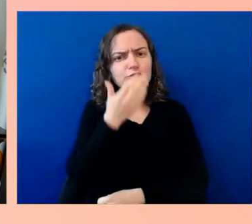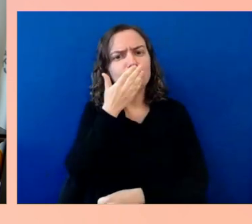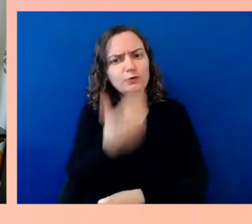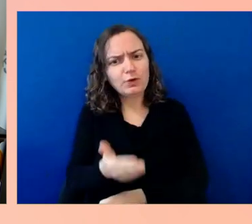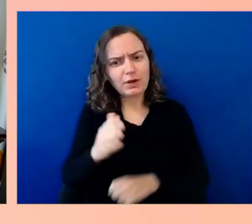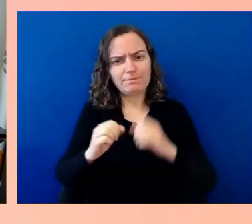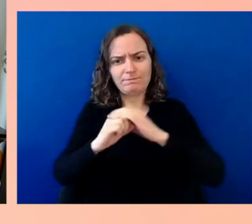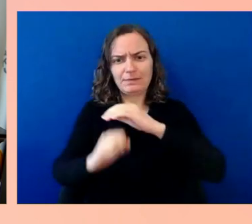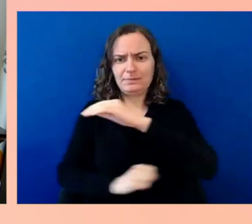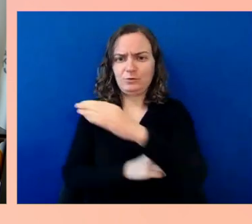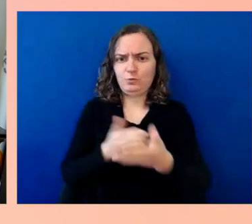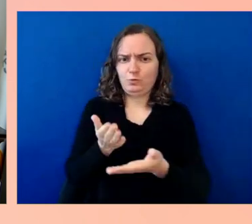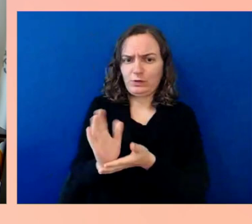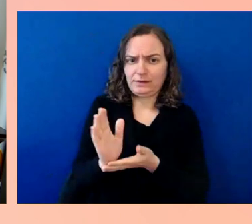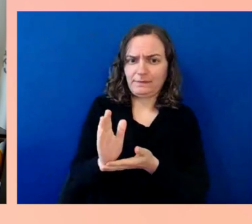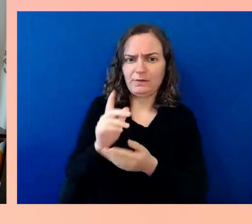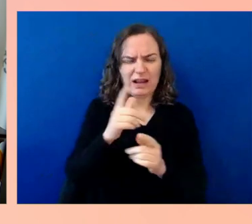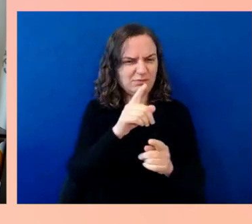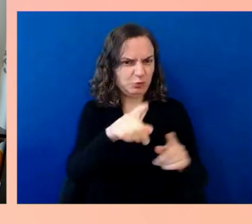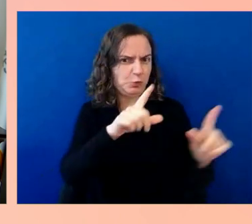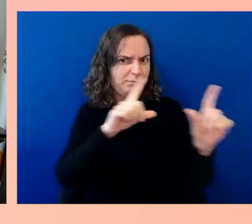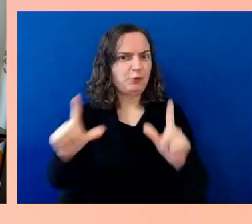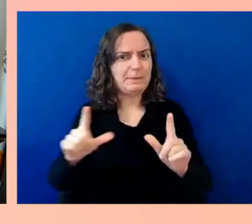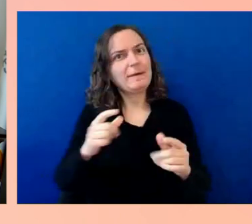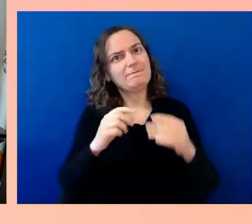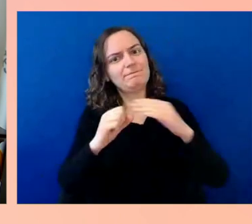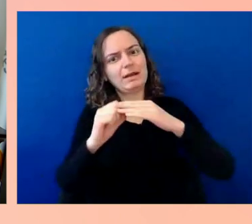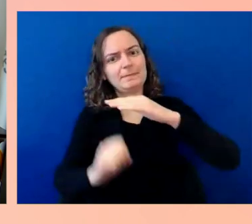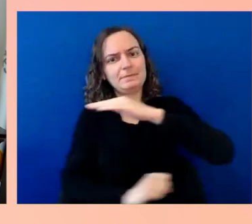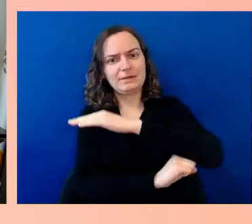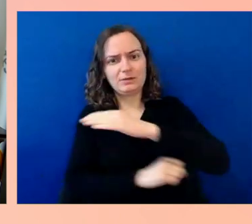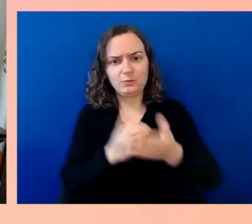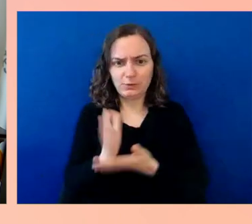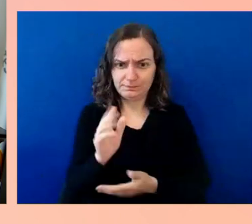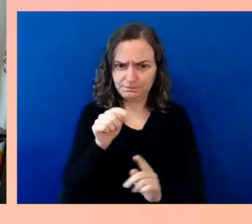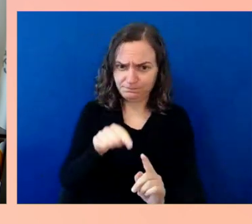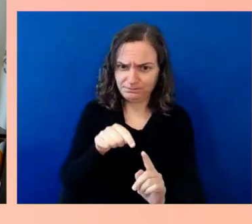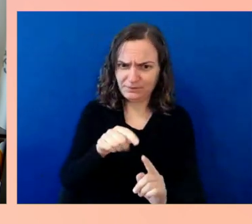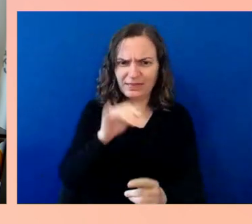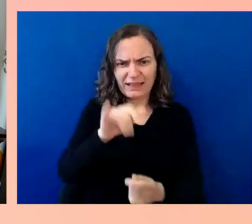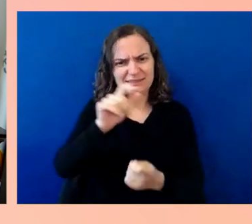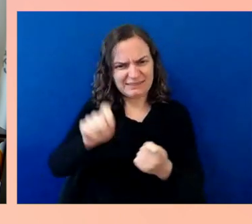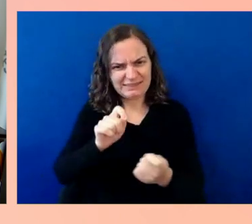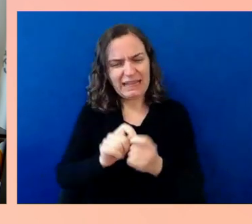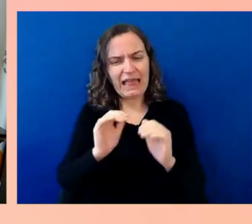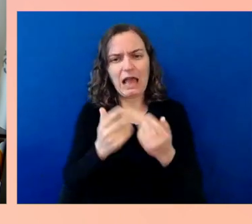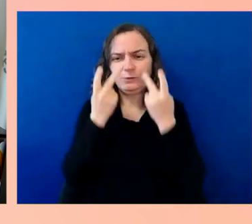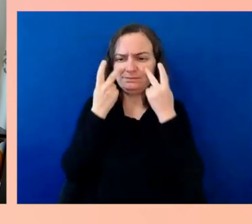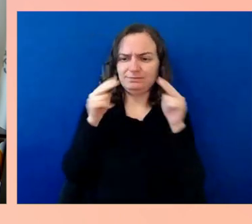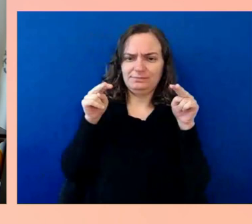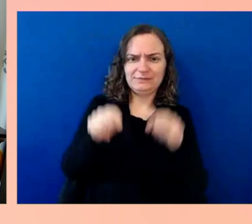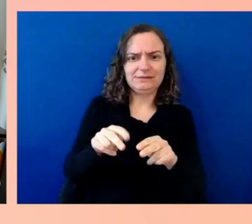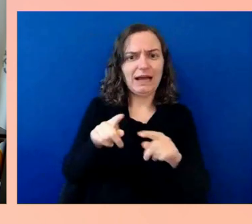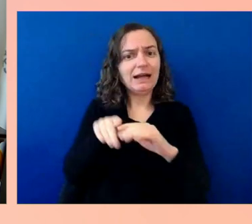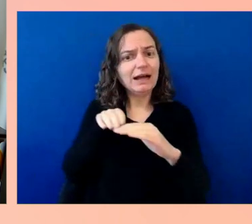which is that when we do get that right, one of the results is that the entire country is stronger.